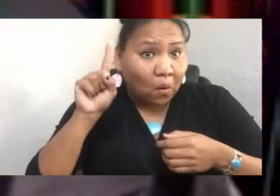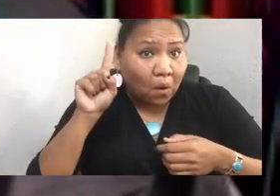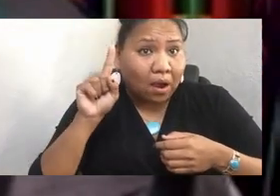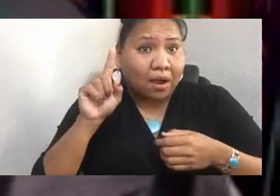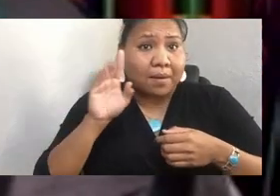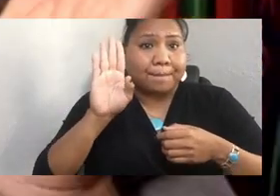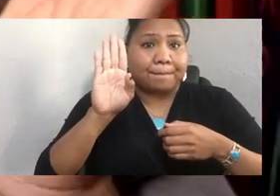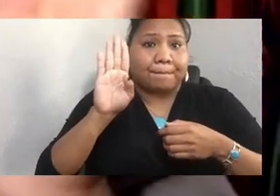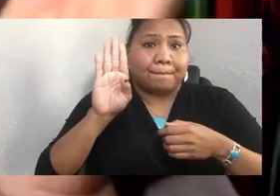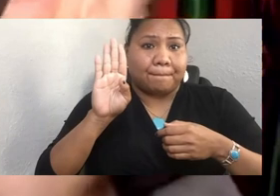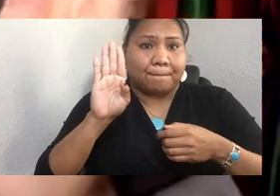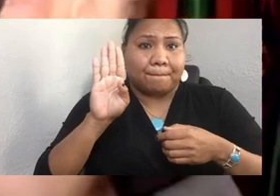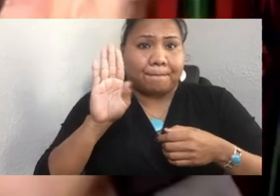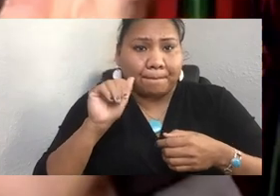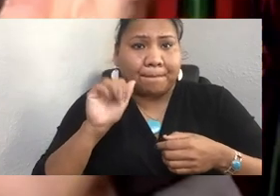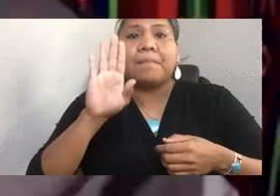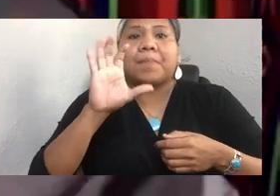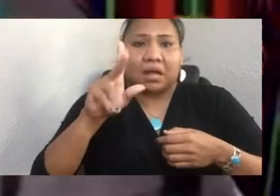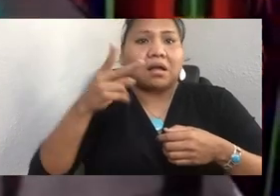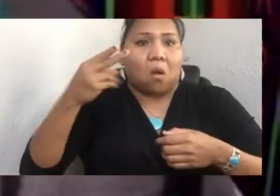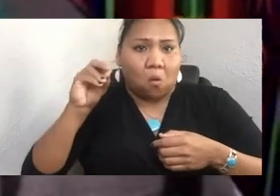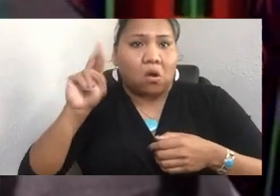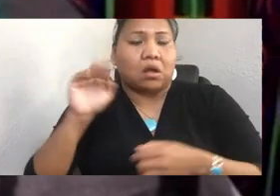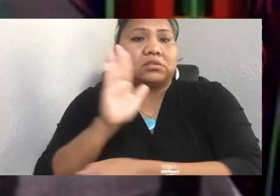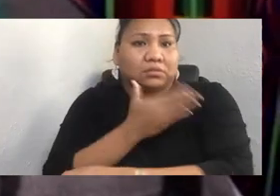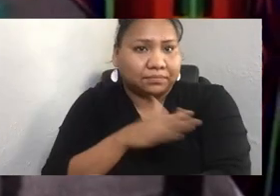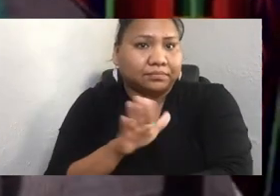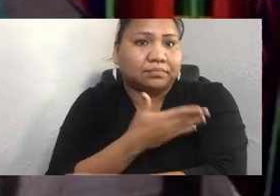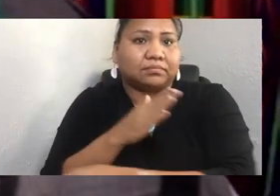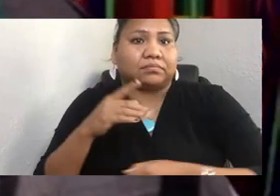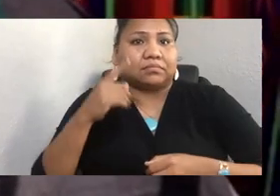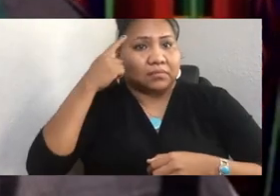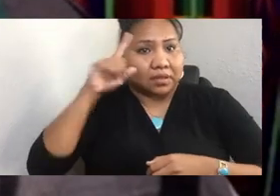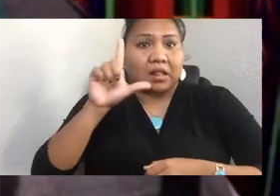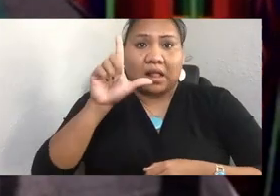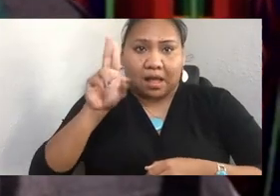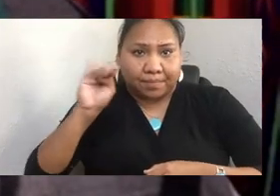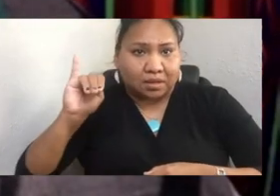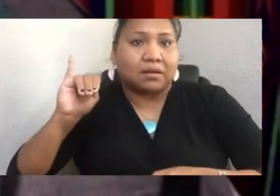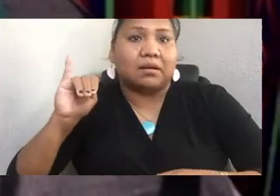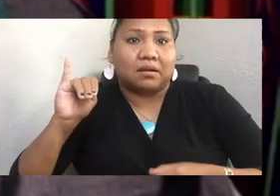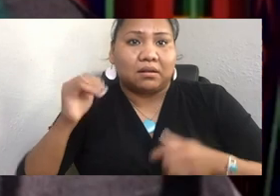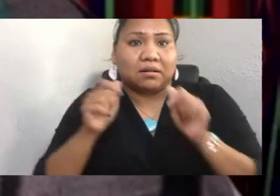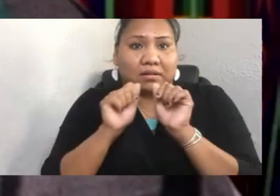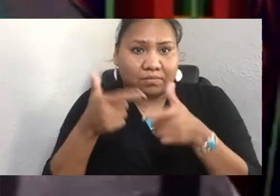So we say many thank you's, many [NON-ENGLISH] for carrying